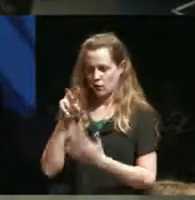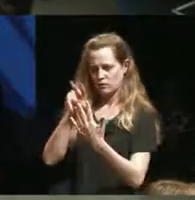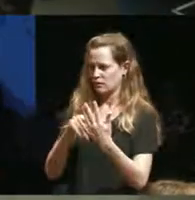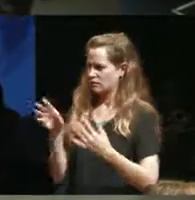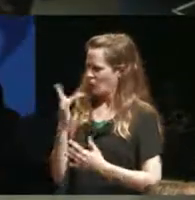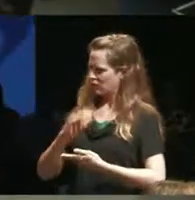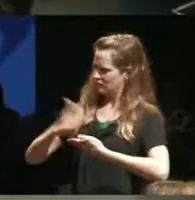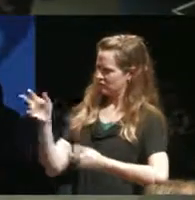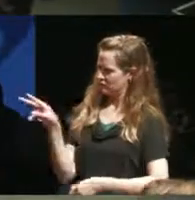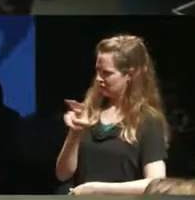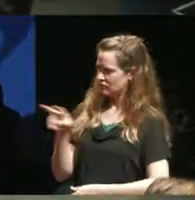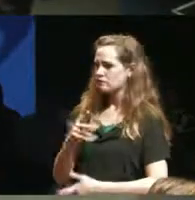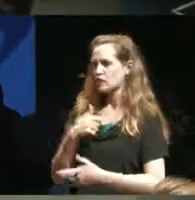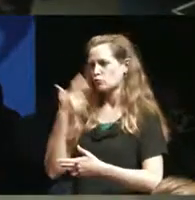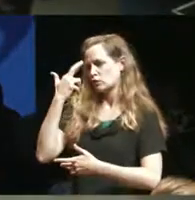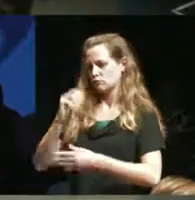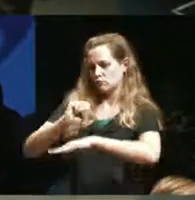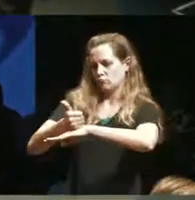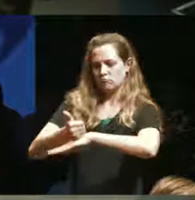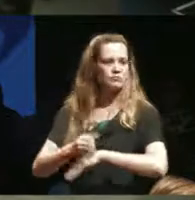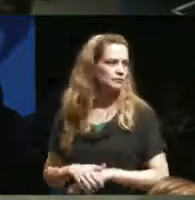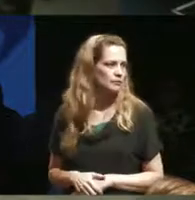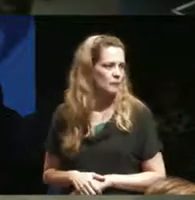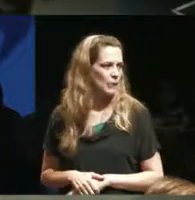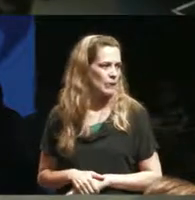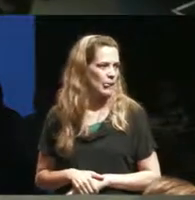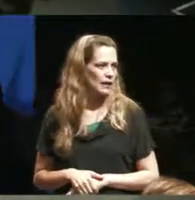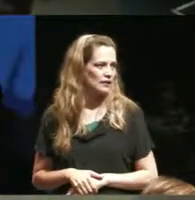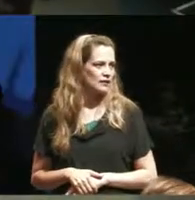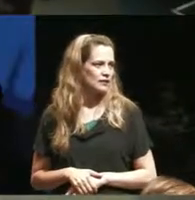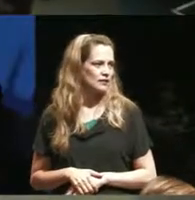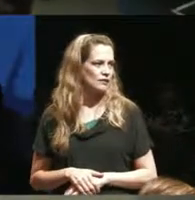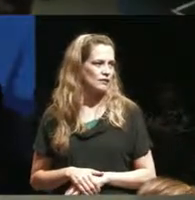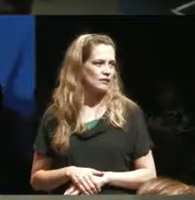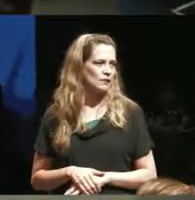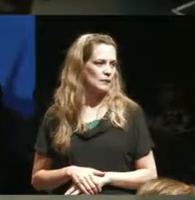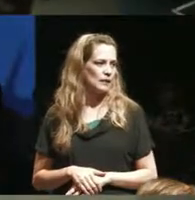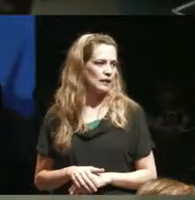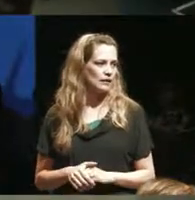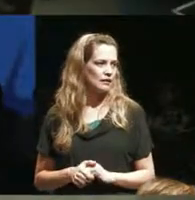Adam refers to the open laptop on a stand beside him he reads it briefly